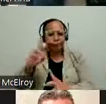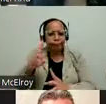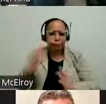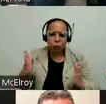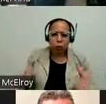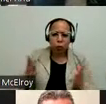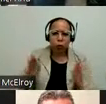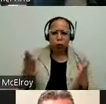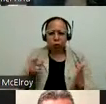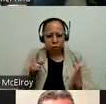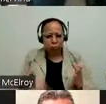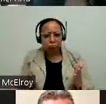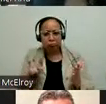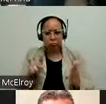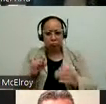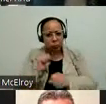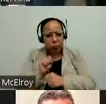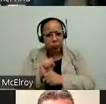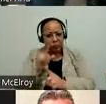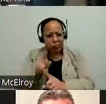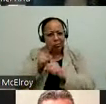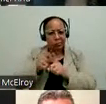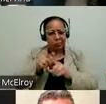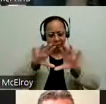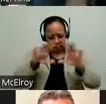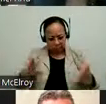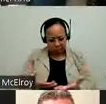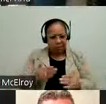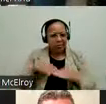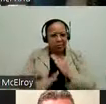West Side to honor and encourage continued work on global accessibility